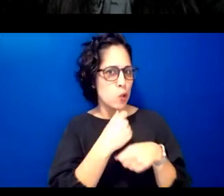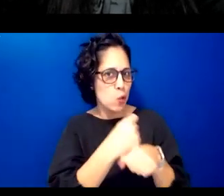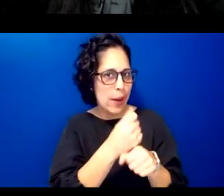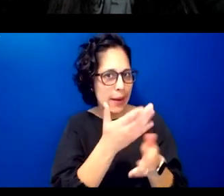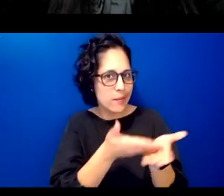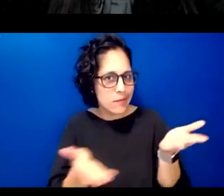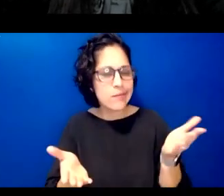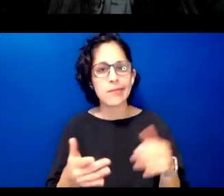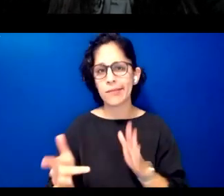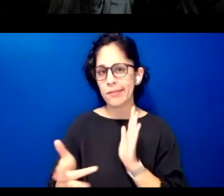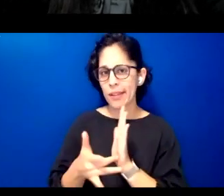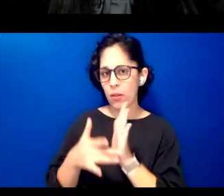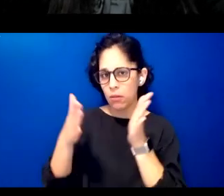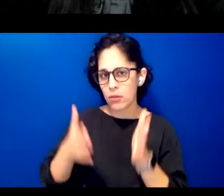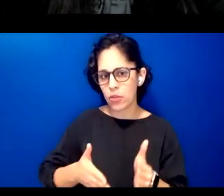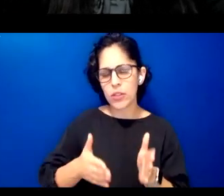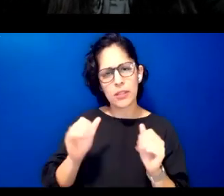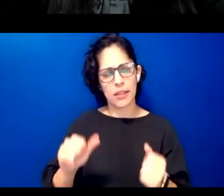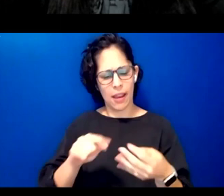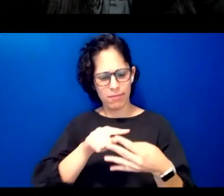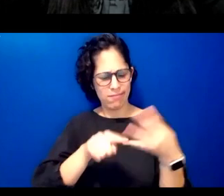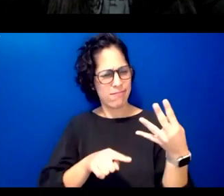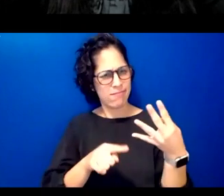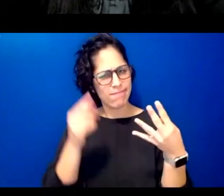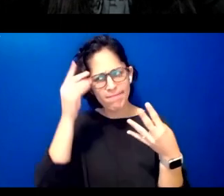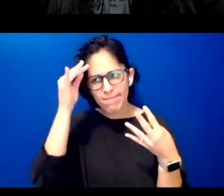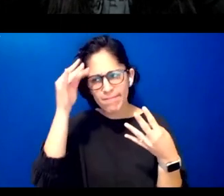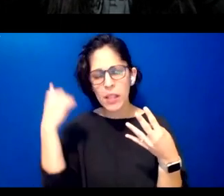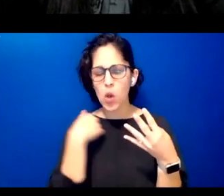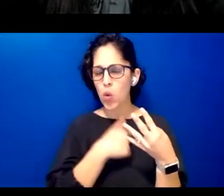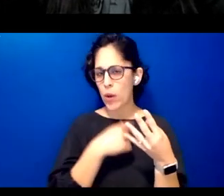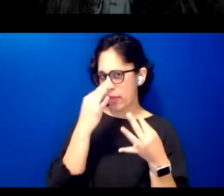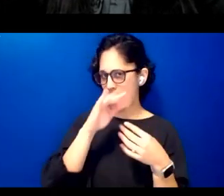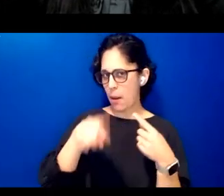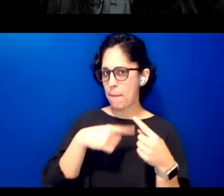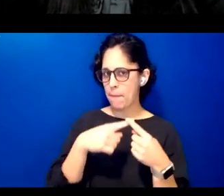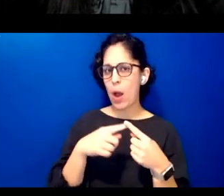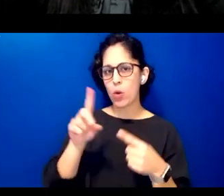can consider as we grapple with the tensions of digital tools while also considering the